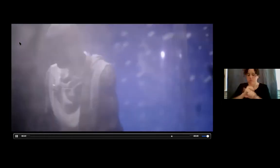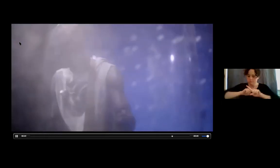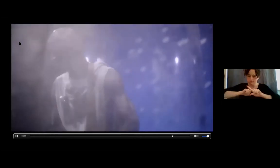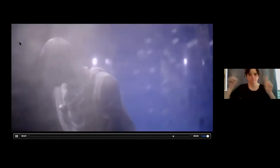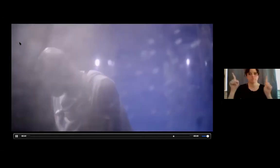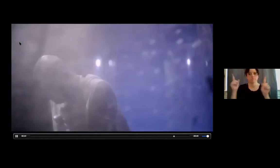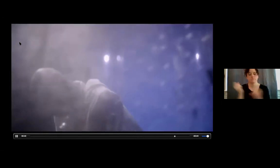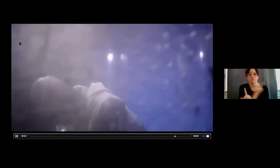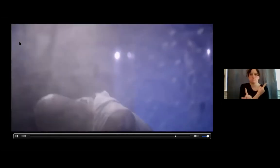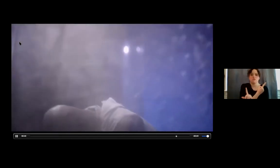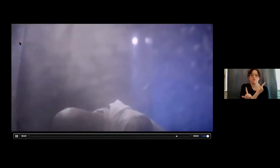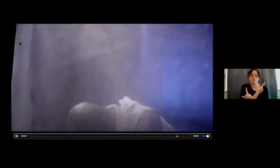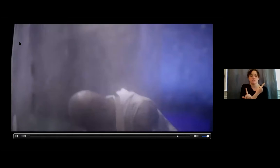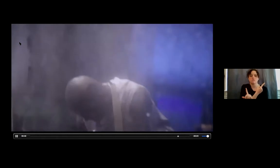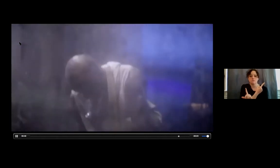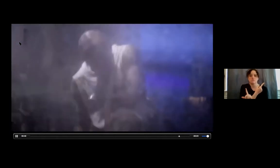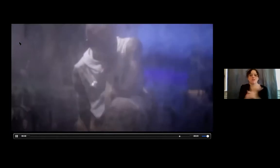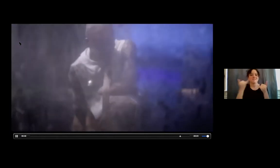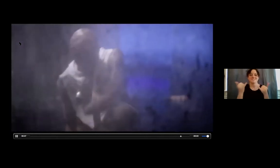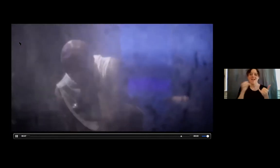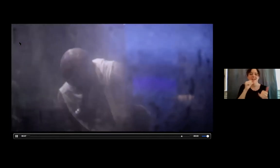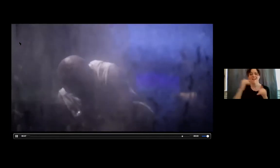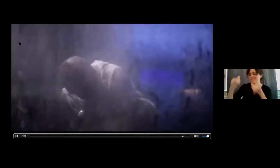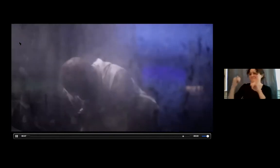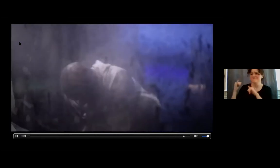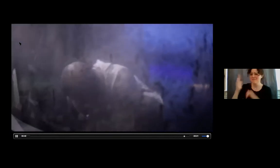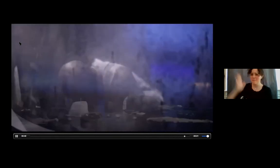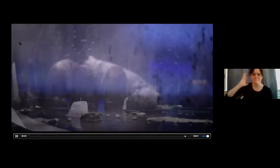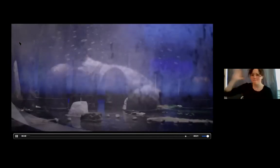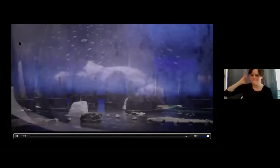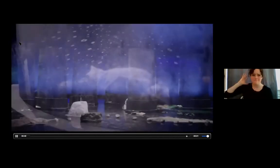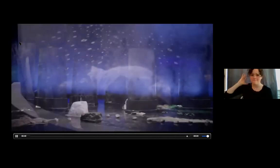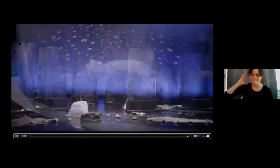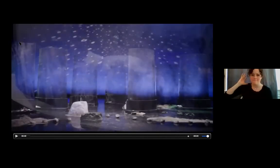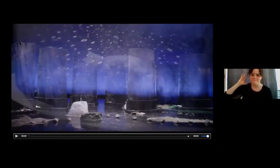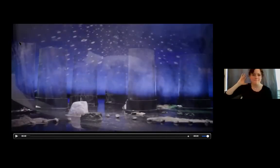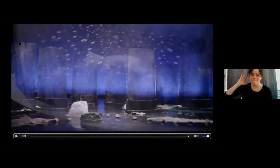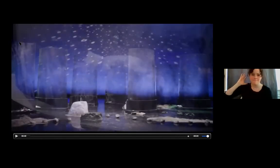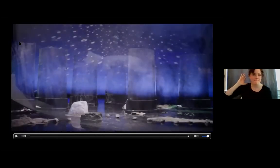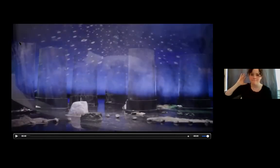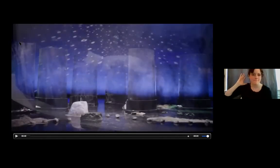Today is not about the past. It's about the future.